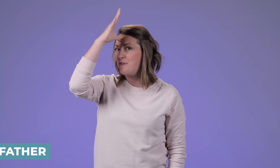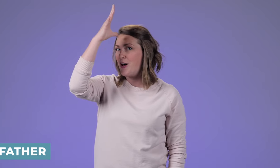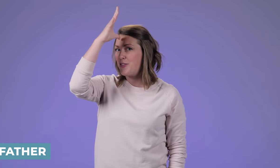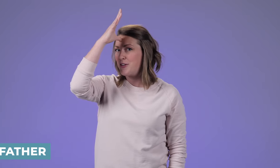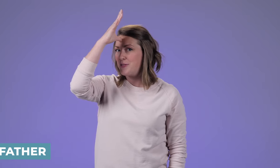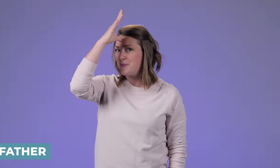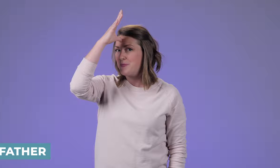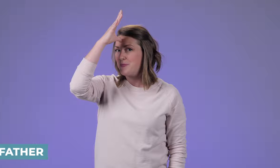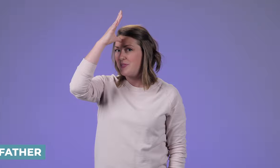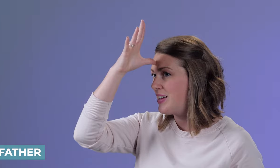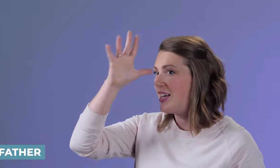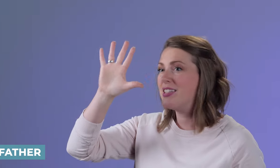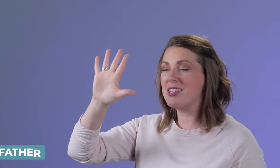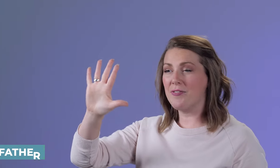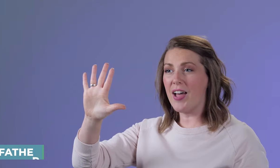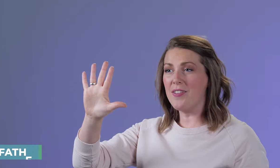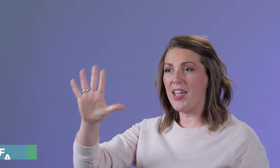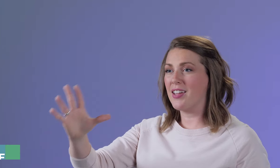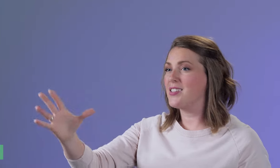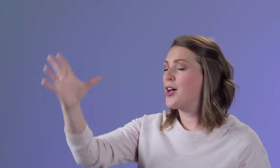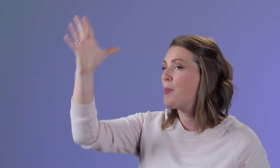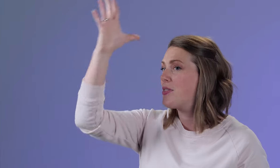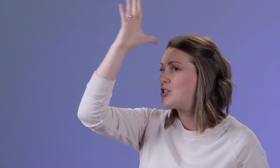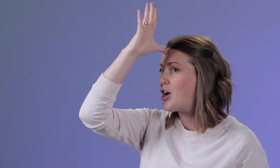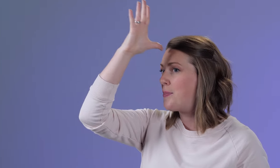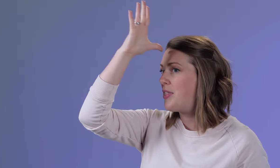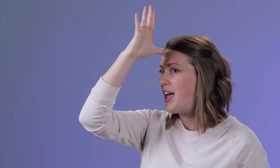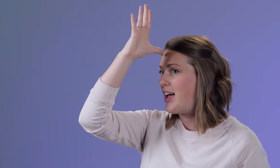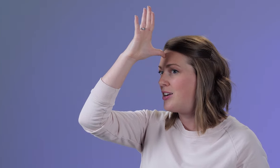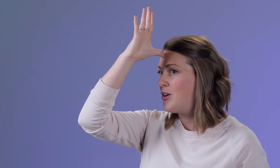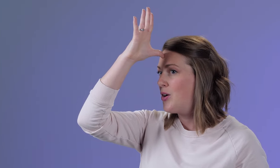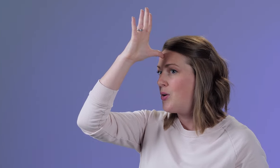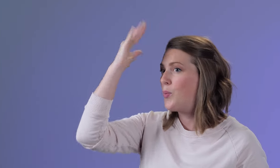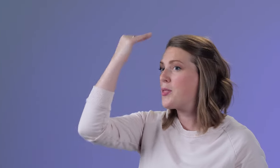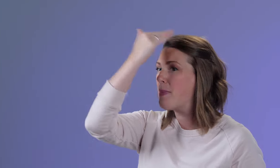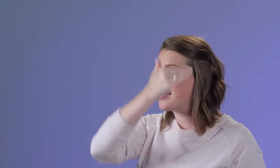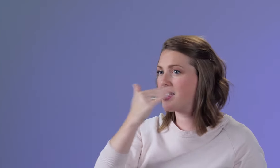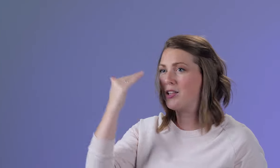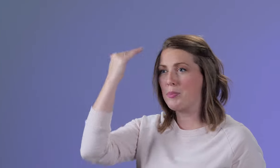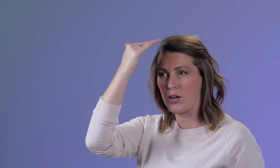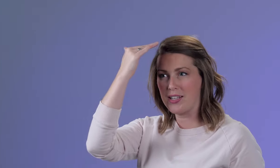Father It's the five hand but the top of the head where the masculine part is.